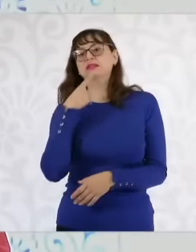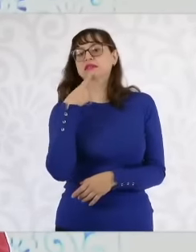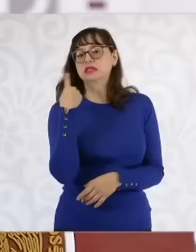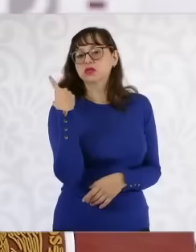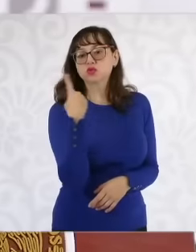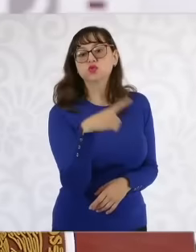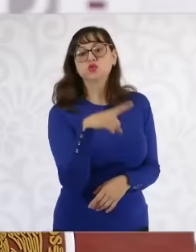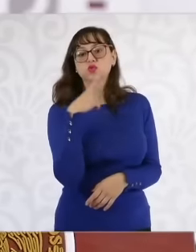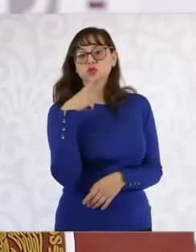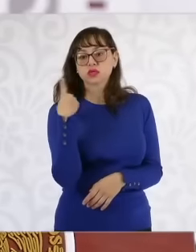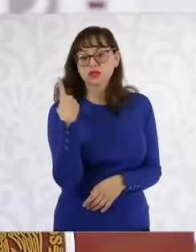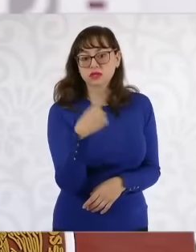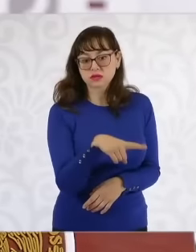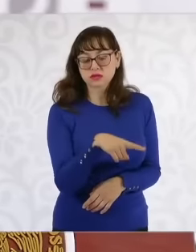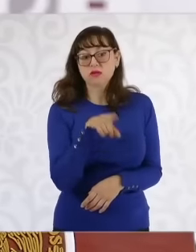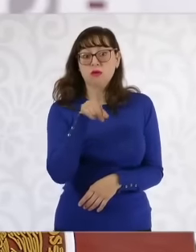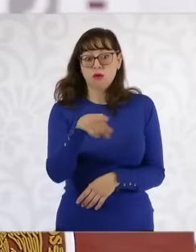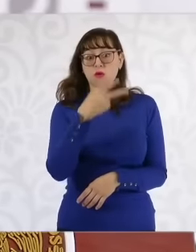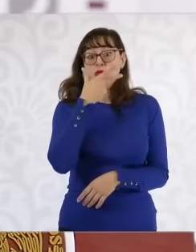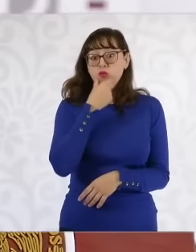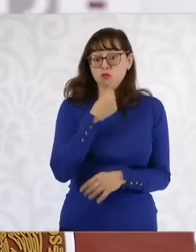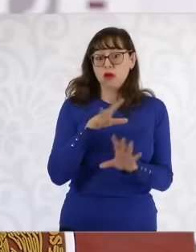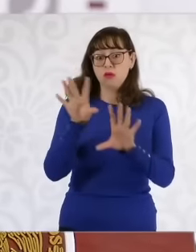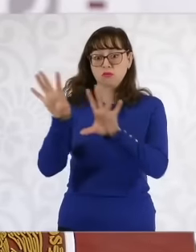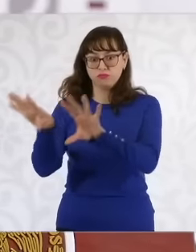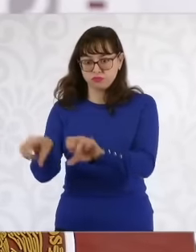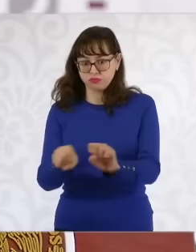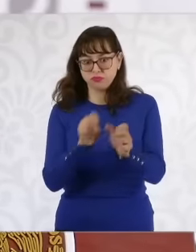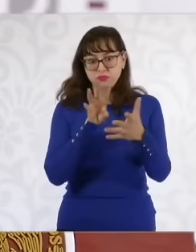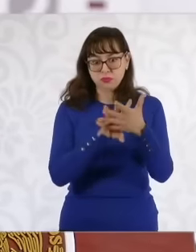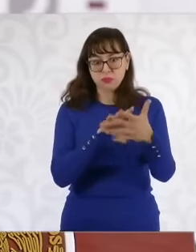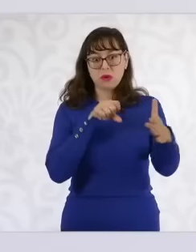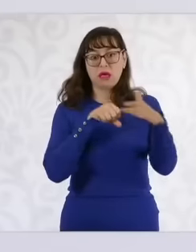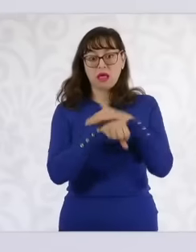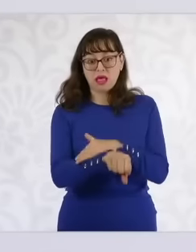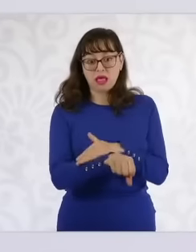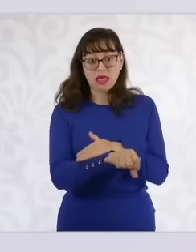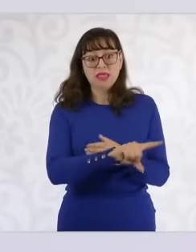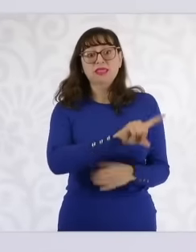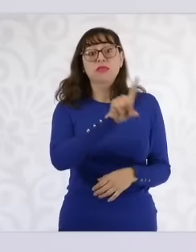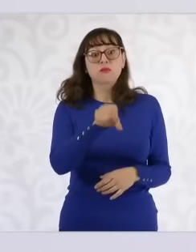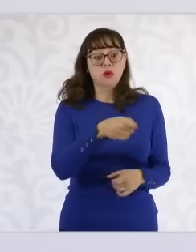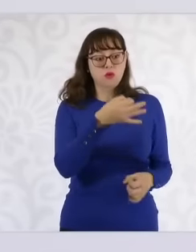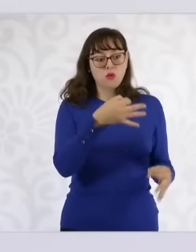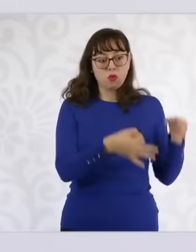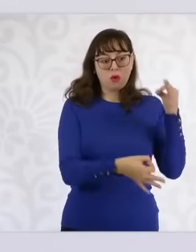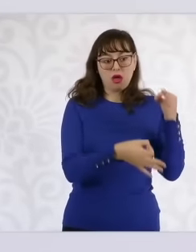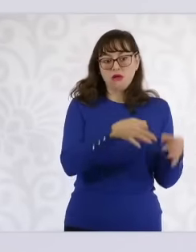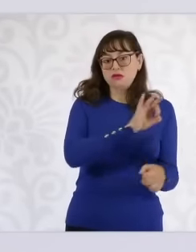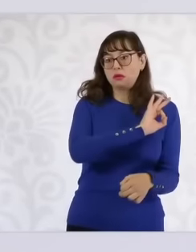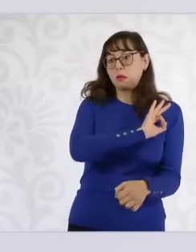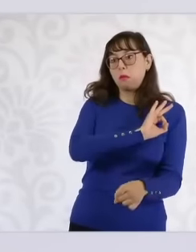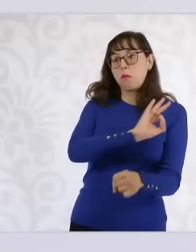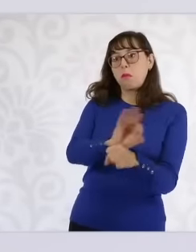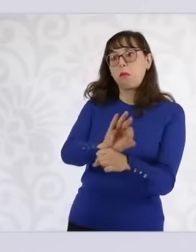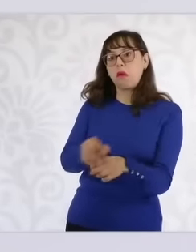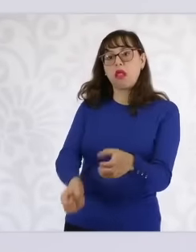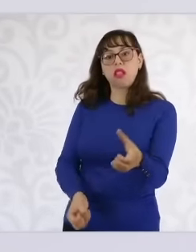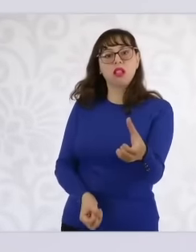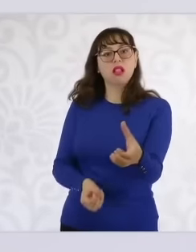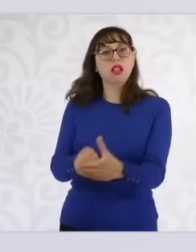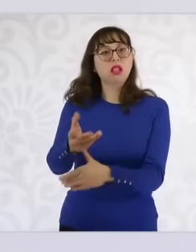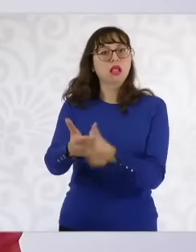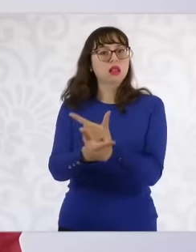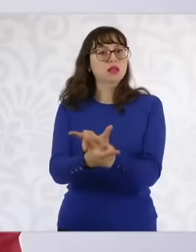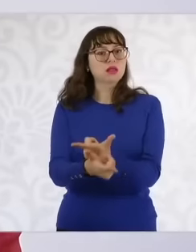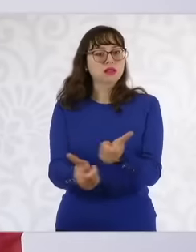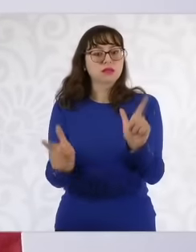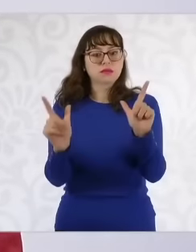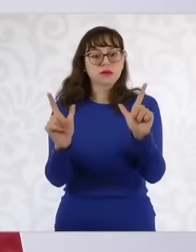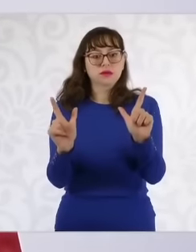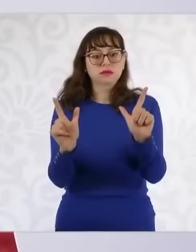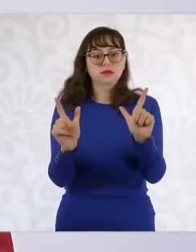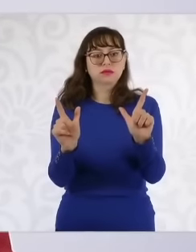he had been detained and a judge released him, arguing that the attack had come from